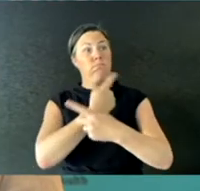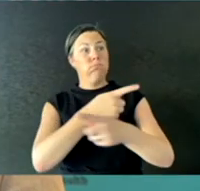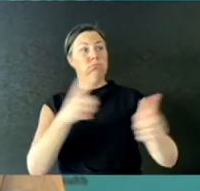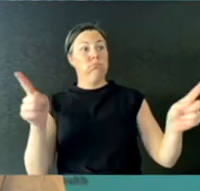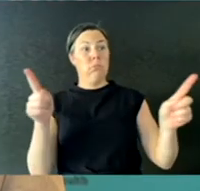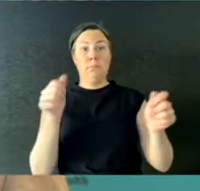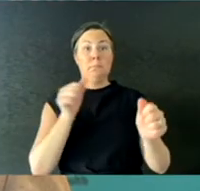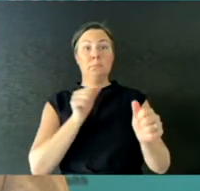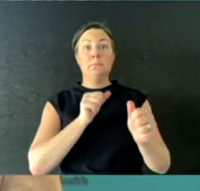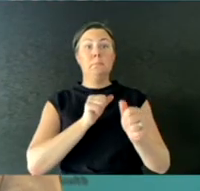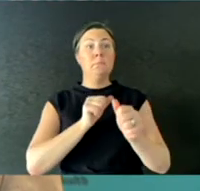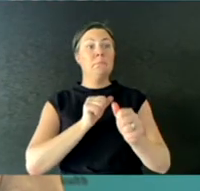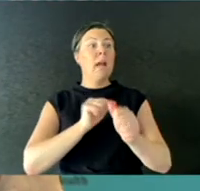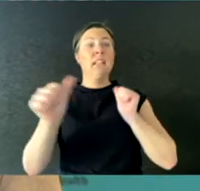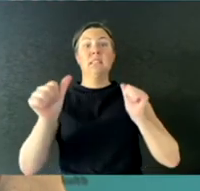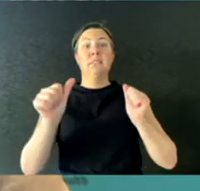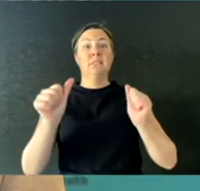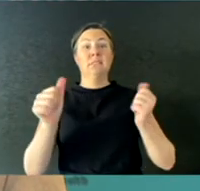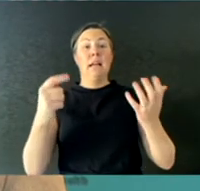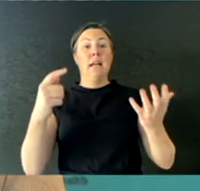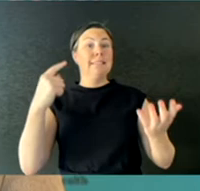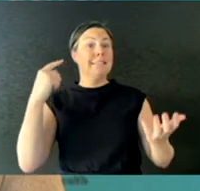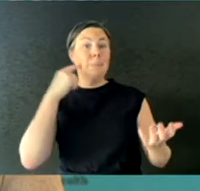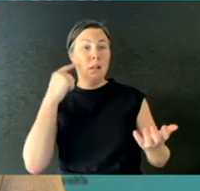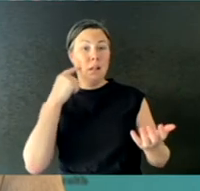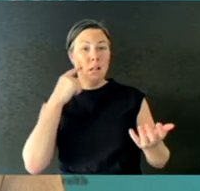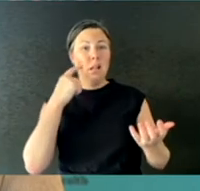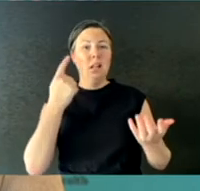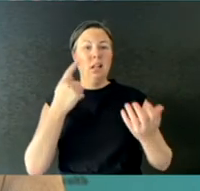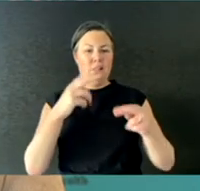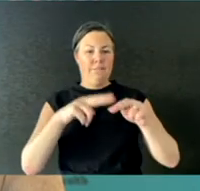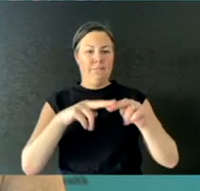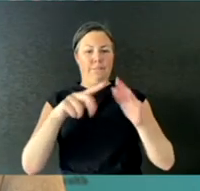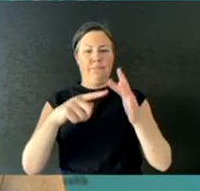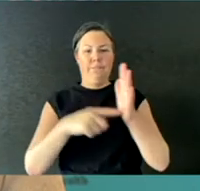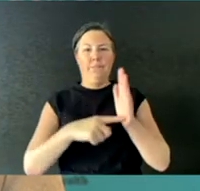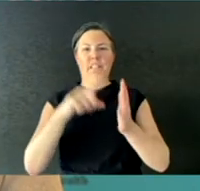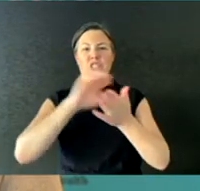And although it's challenging to explain in a press conference, I'm going to have a go because it's important.